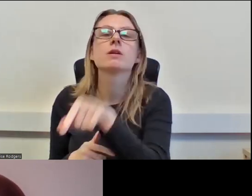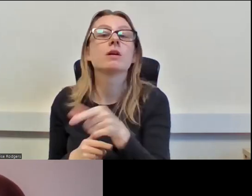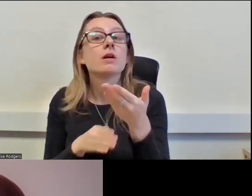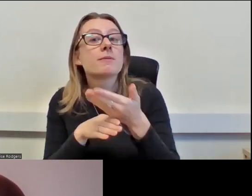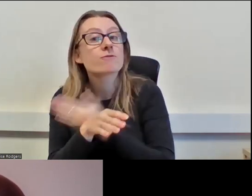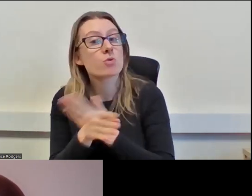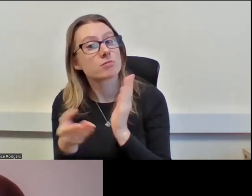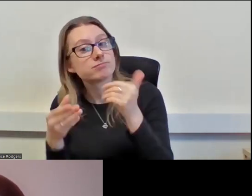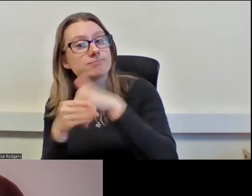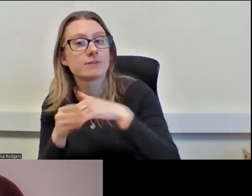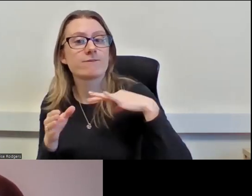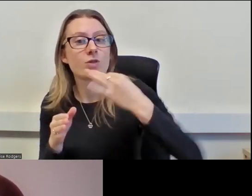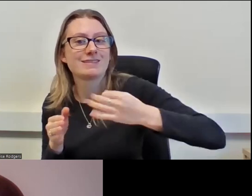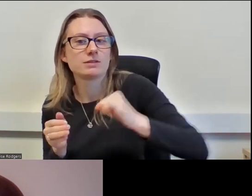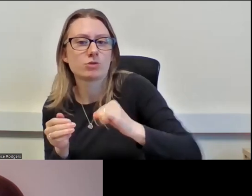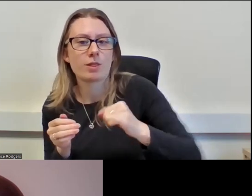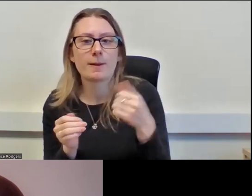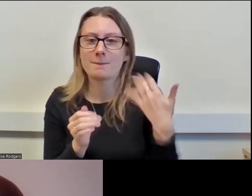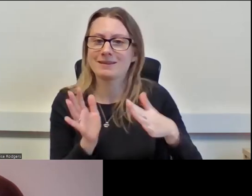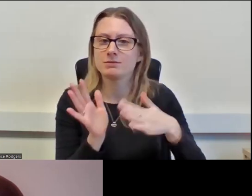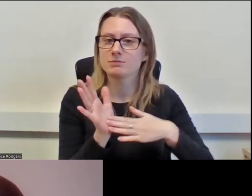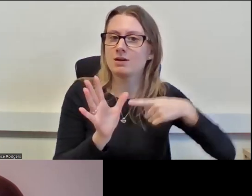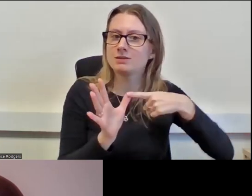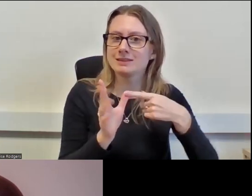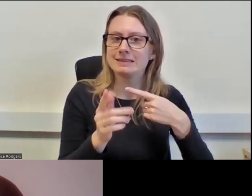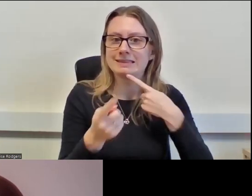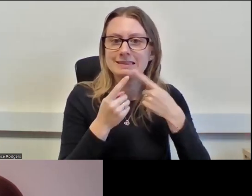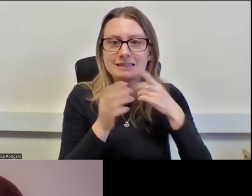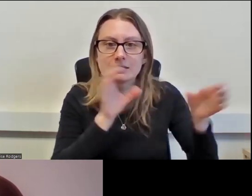Debbie completed a Master’s in data science for business at the University of